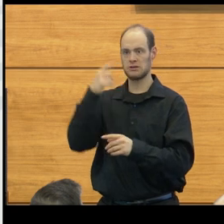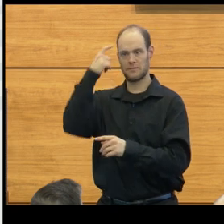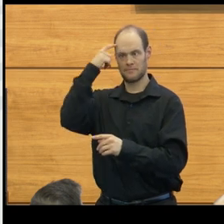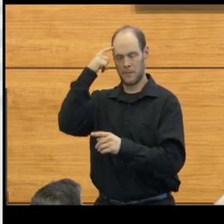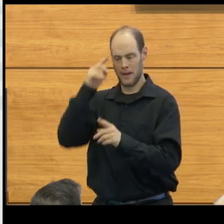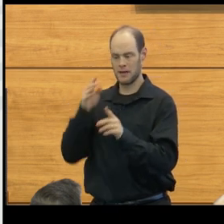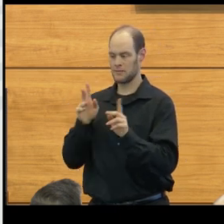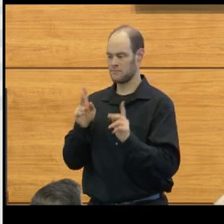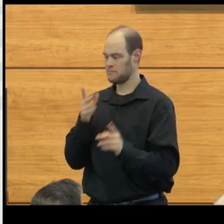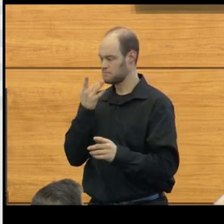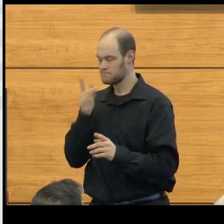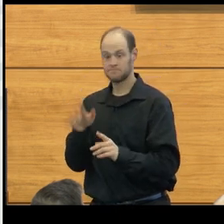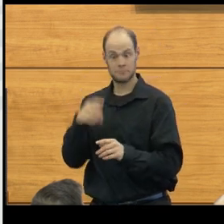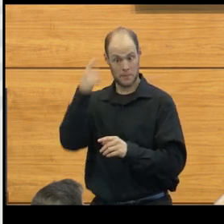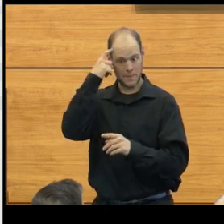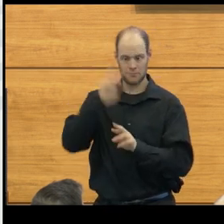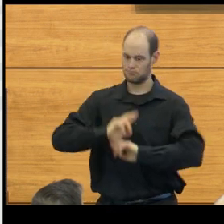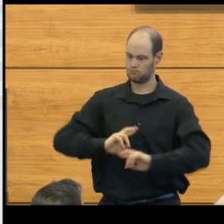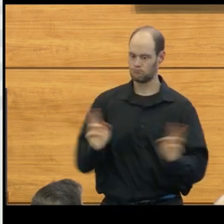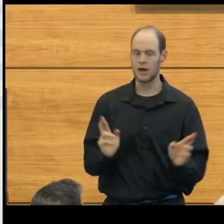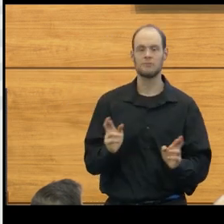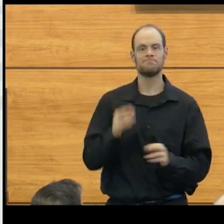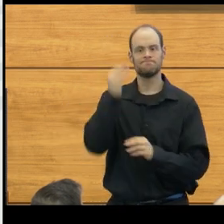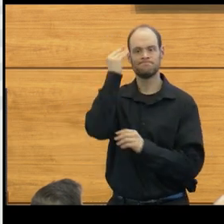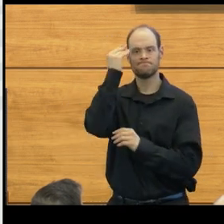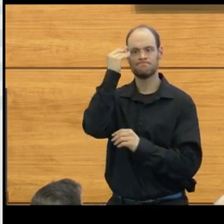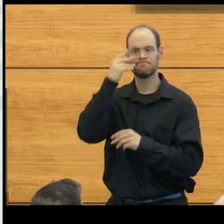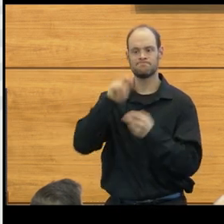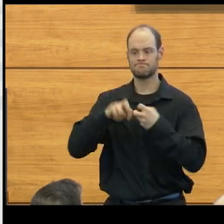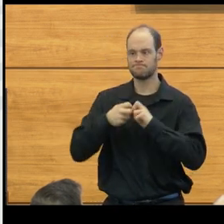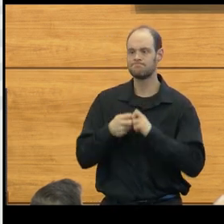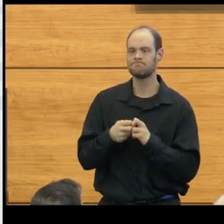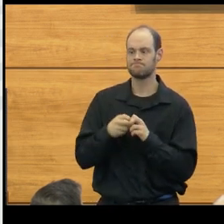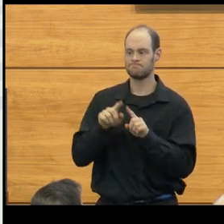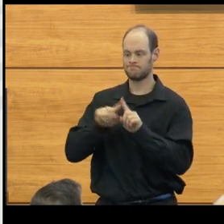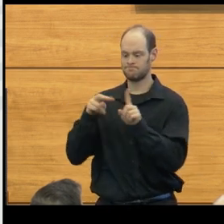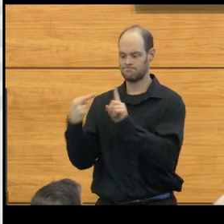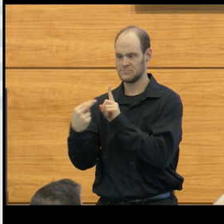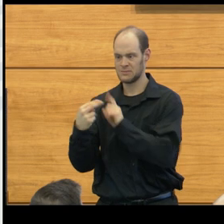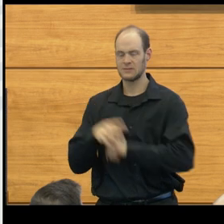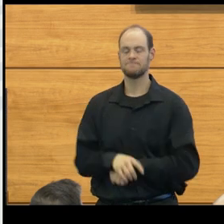This was a mind that was prepared to think about the problem in a different way.